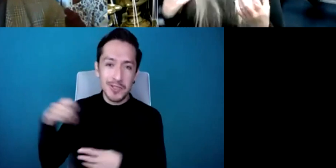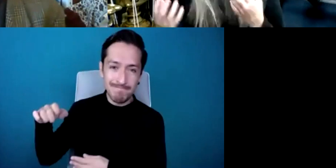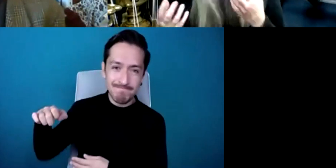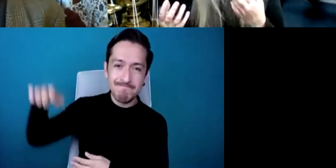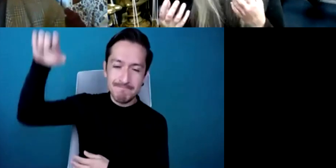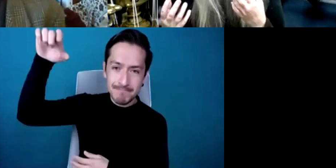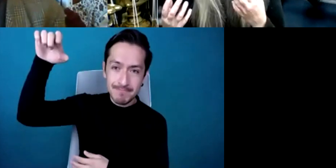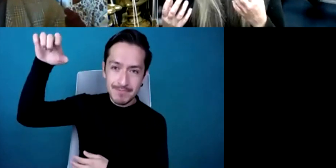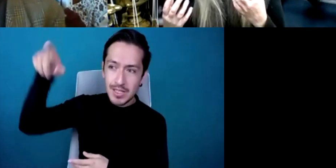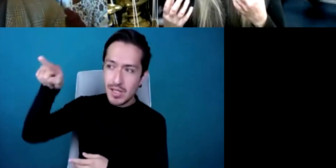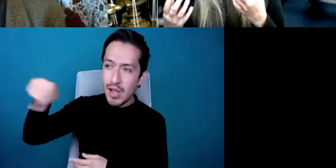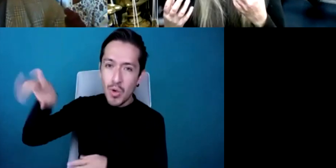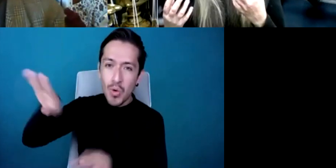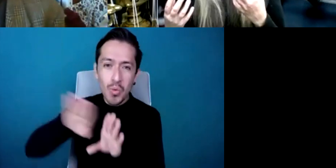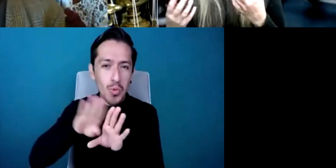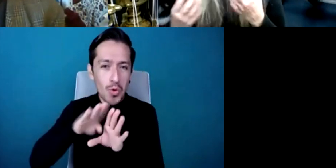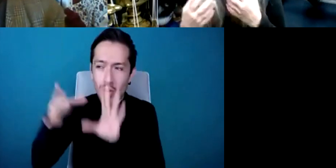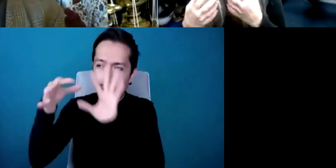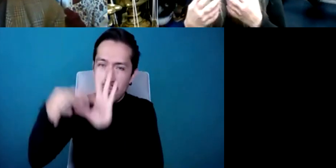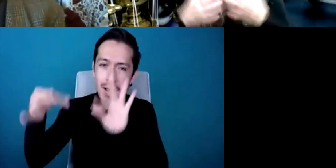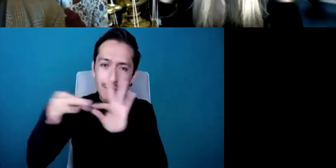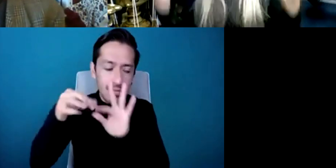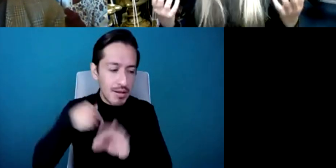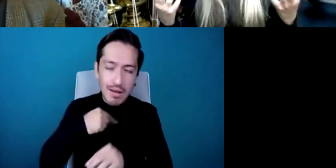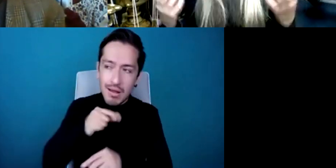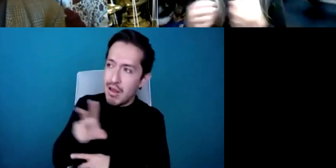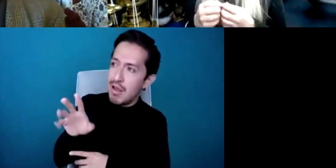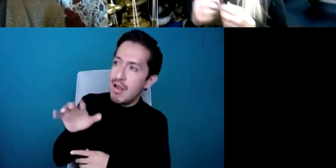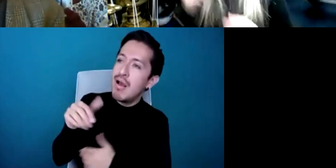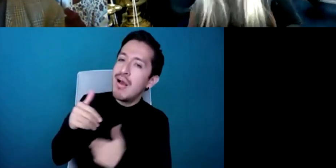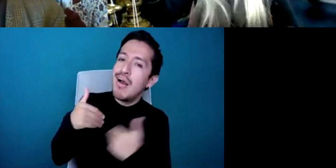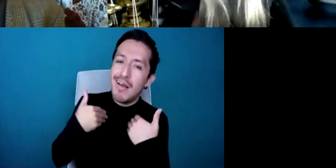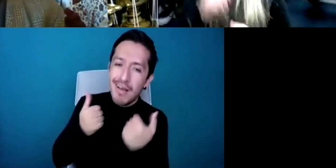really interesting because that just you know hasn't been the case it's kind of been a token